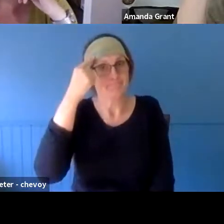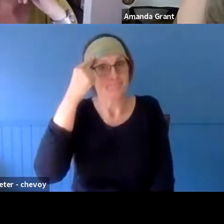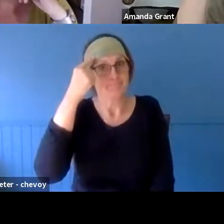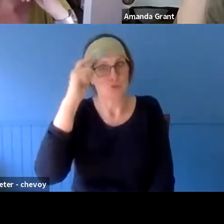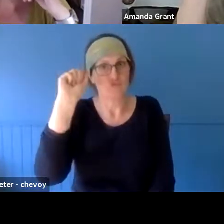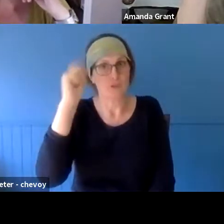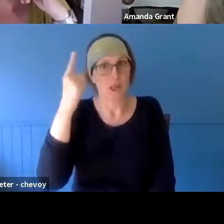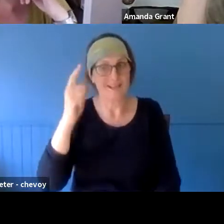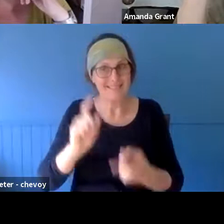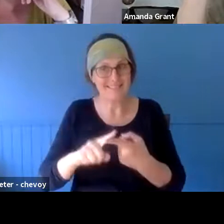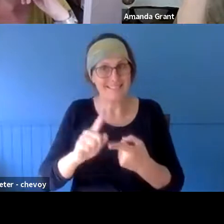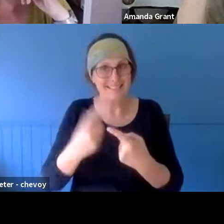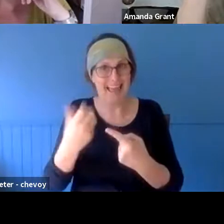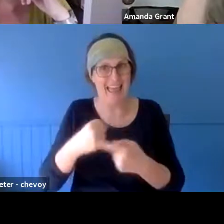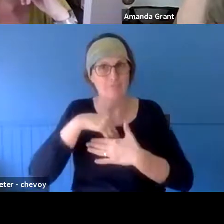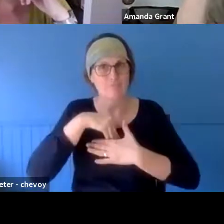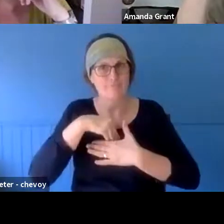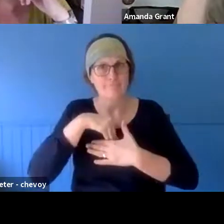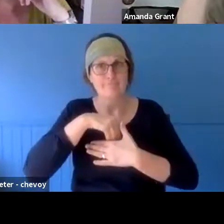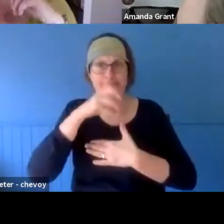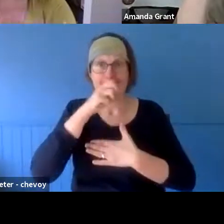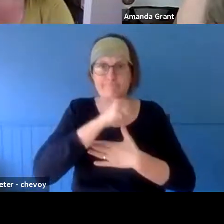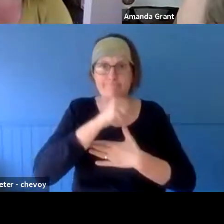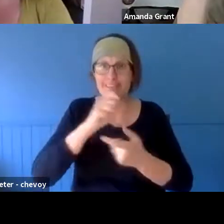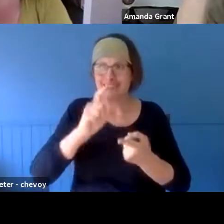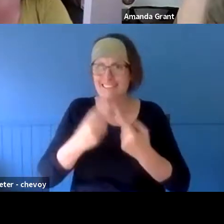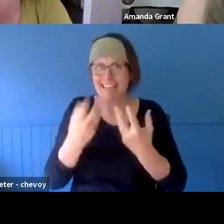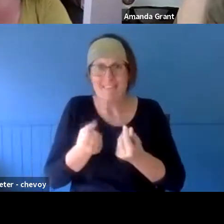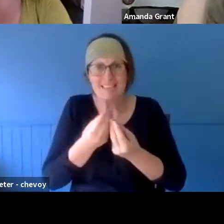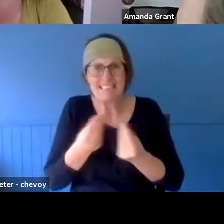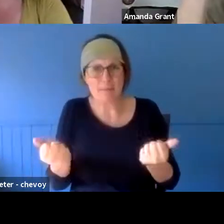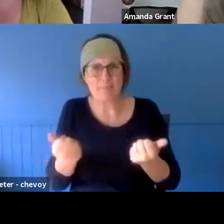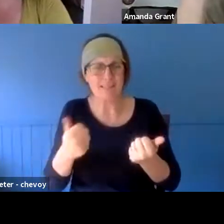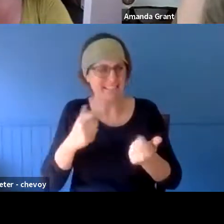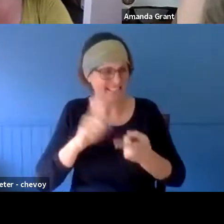still wanting to do something that expresses how I feel." >> AMANDA